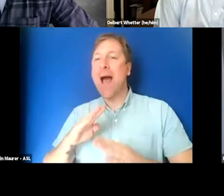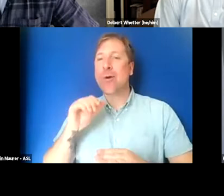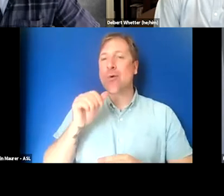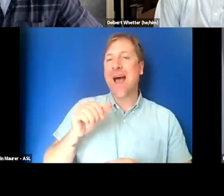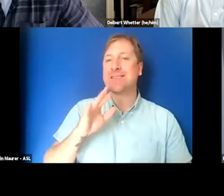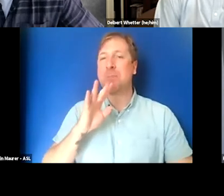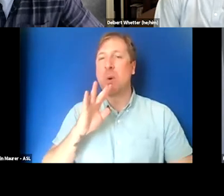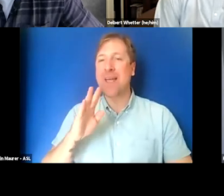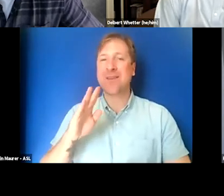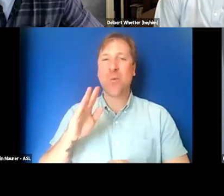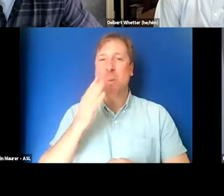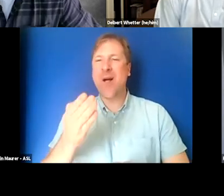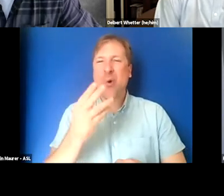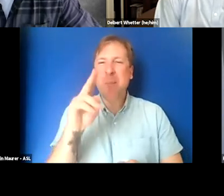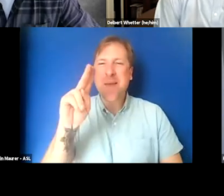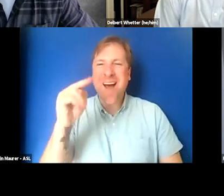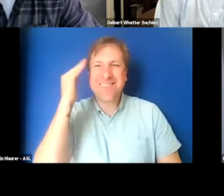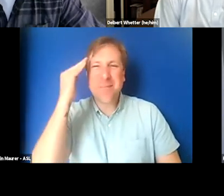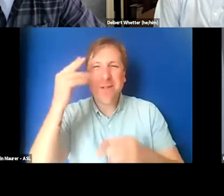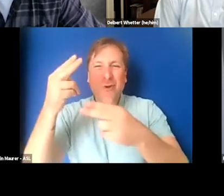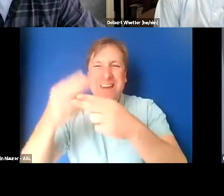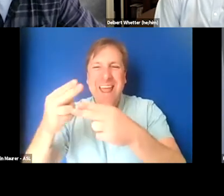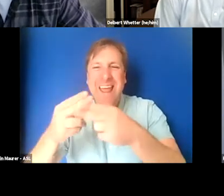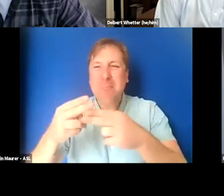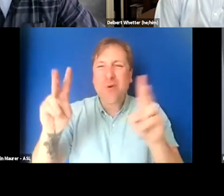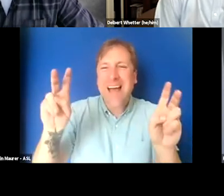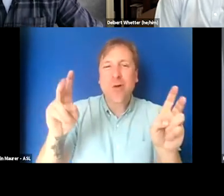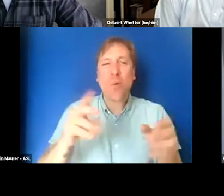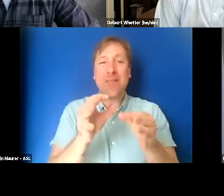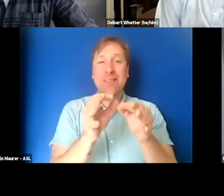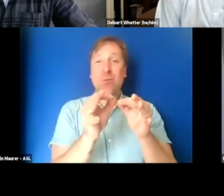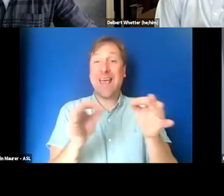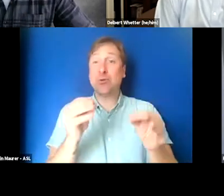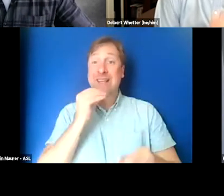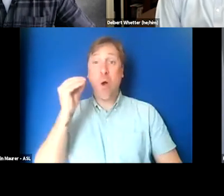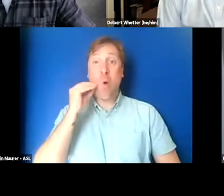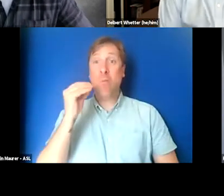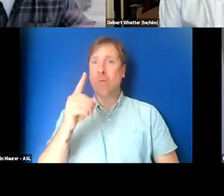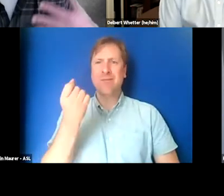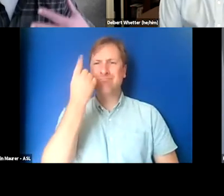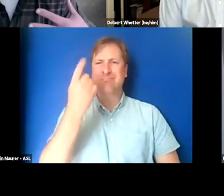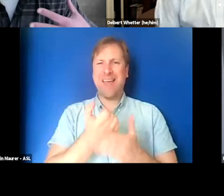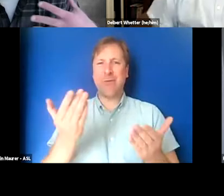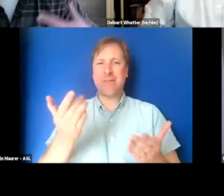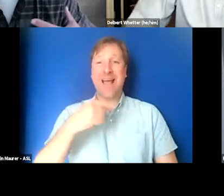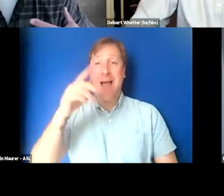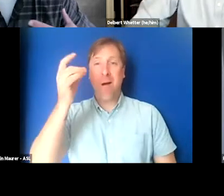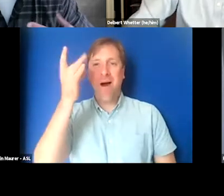was an unfamiliar name or, with captions at home, we get it all. I'm horrible with remembering names